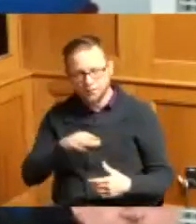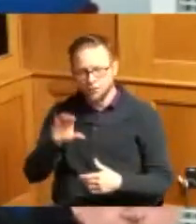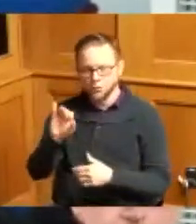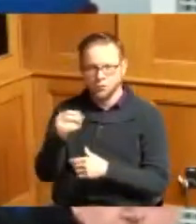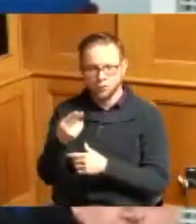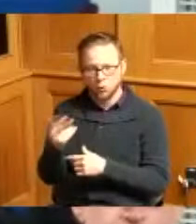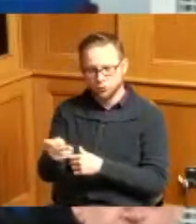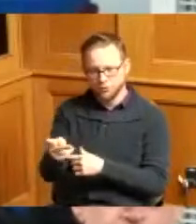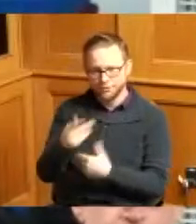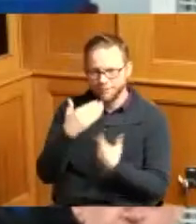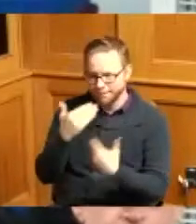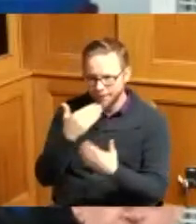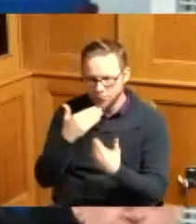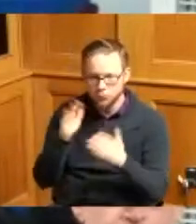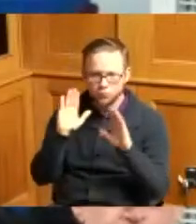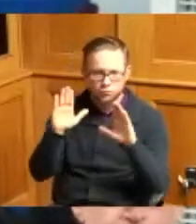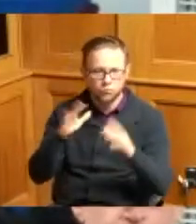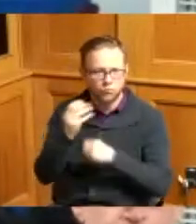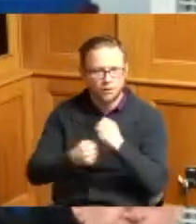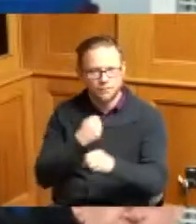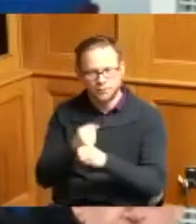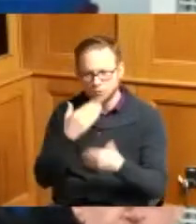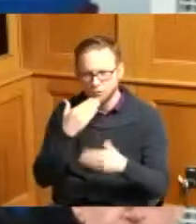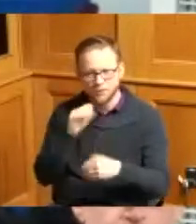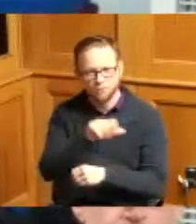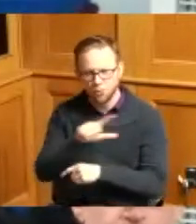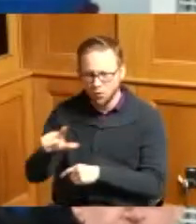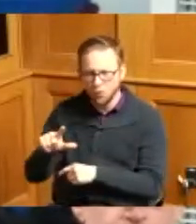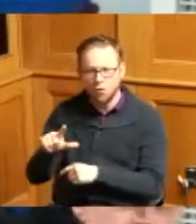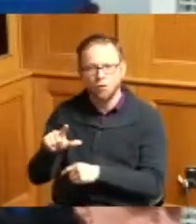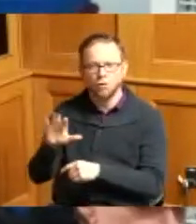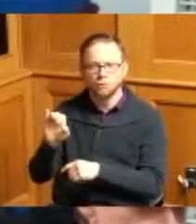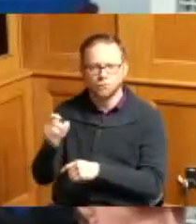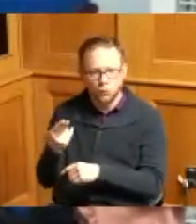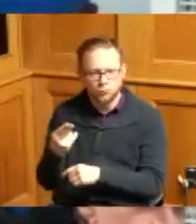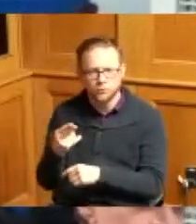great season so thank all of our coaches and our young men you guys did this so thank you